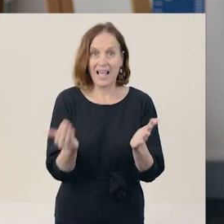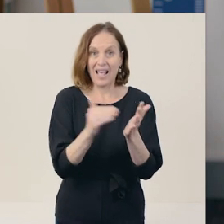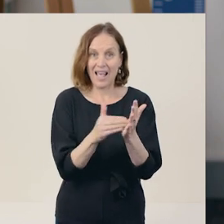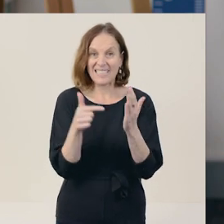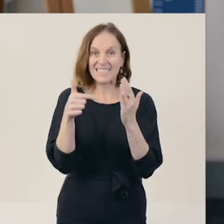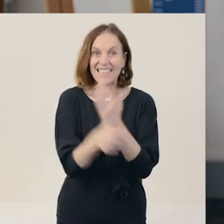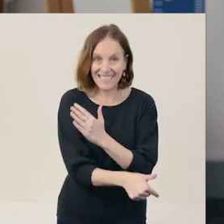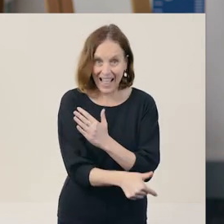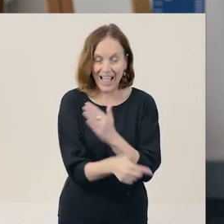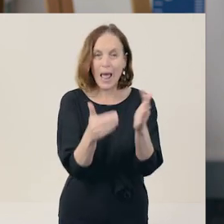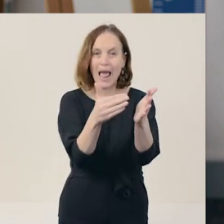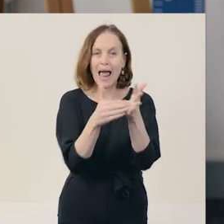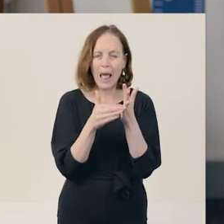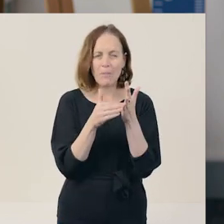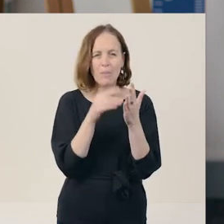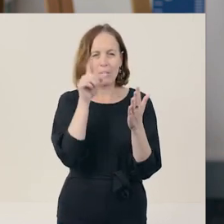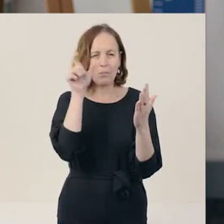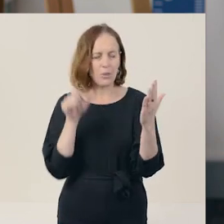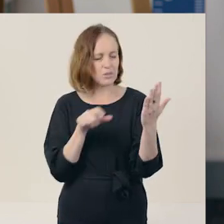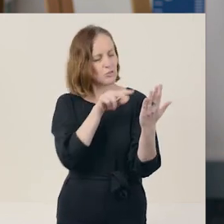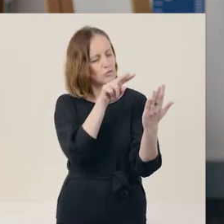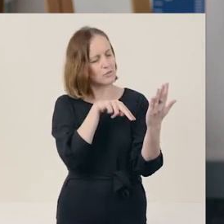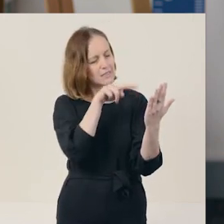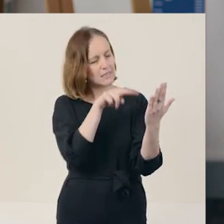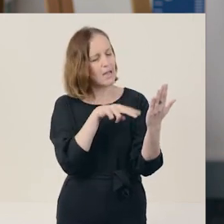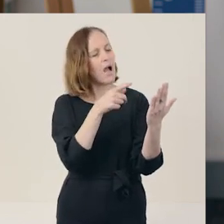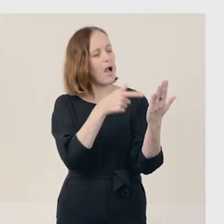to help the reader understand more about what you're telling them.